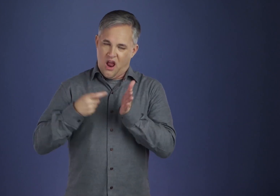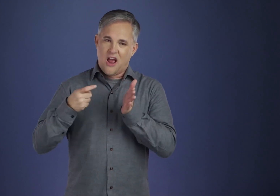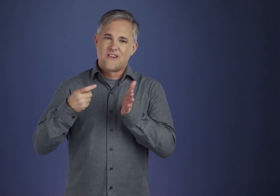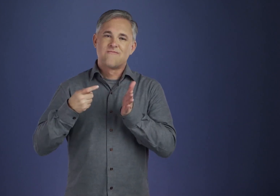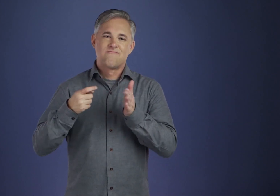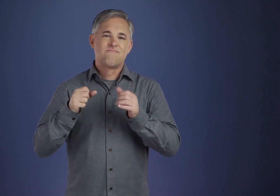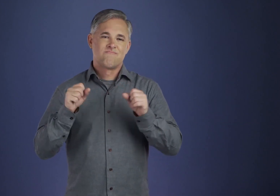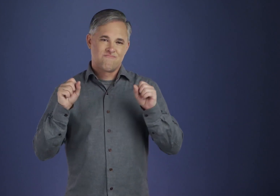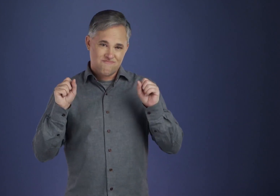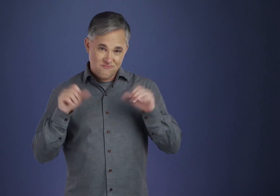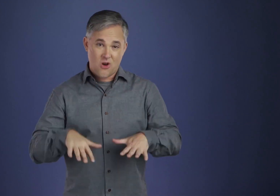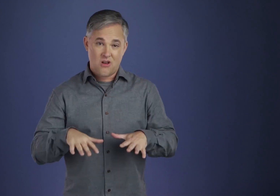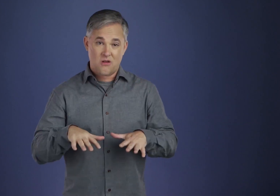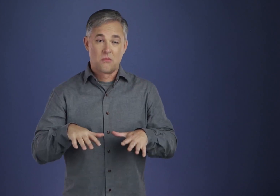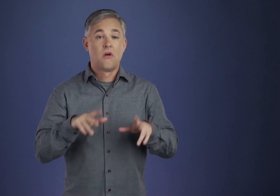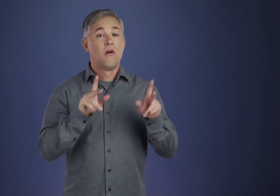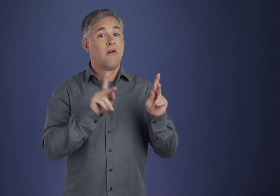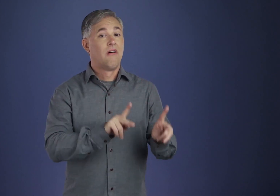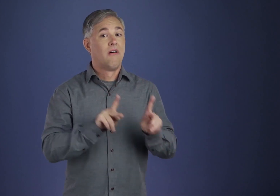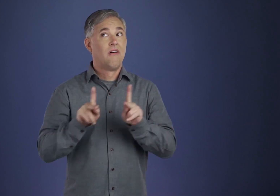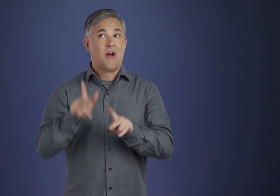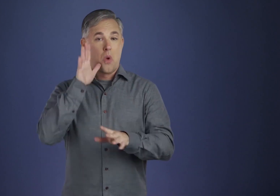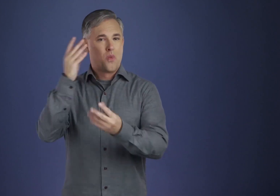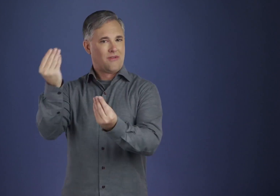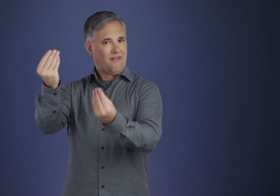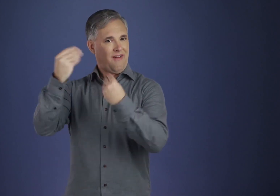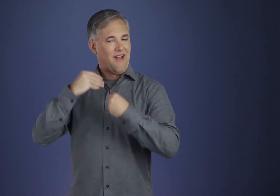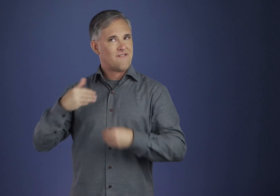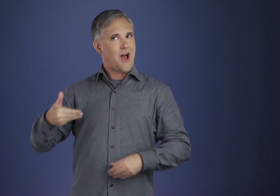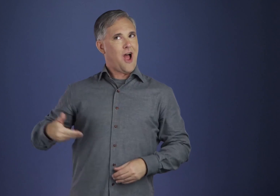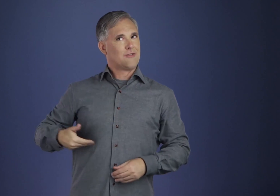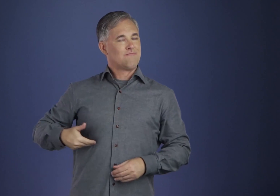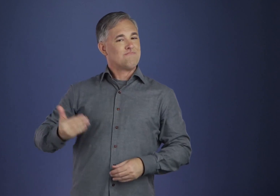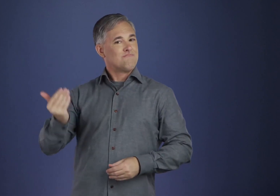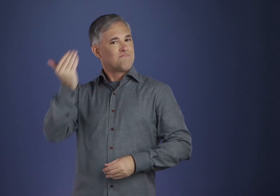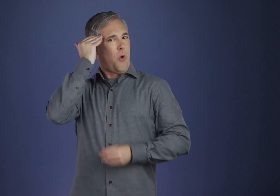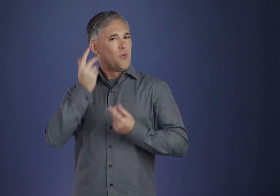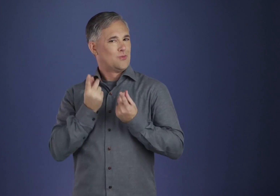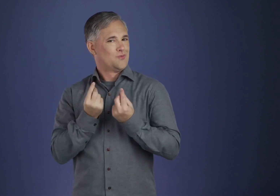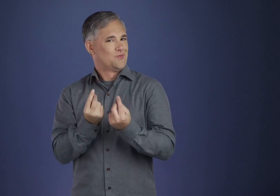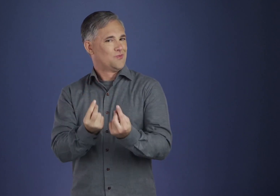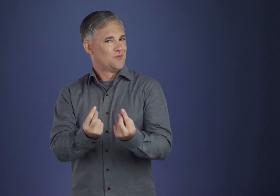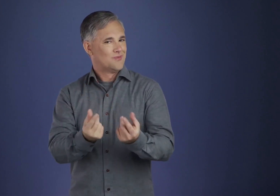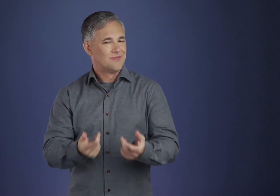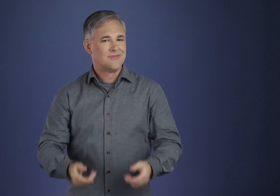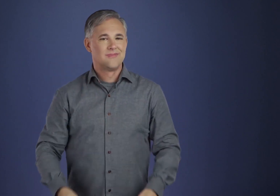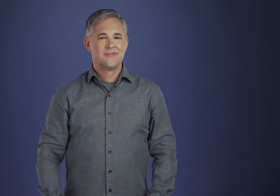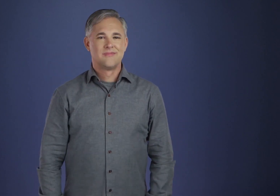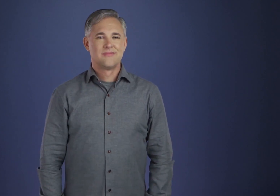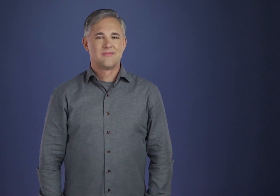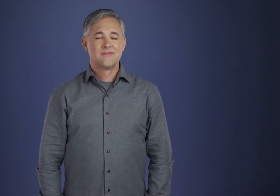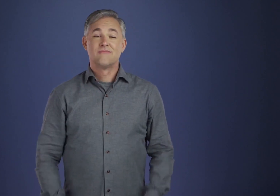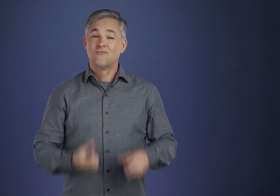to just about the extent that we stop making demands upon God to give it to us on order and on our terms.